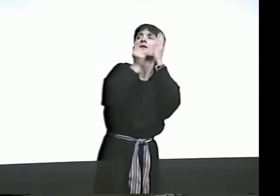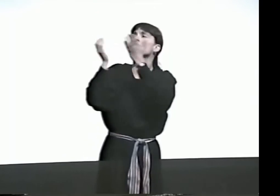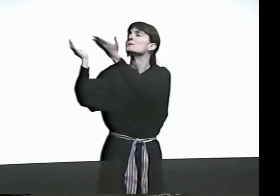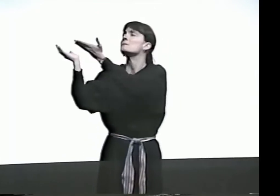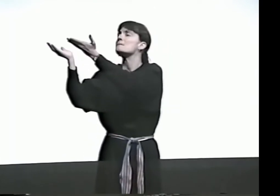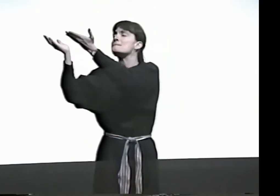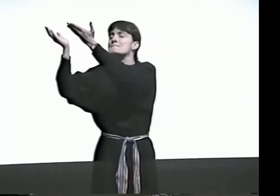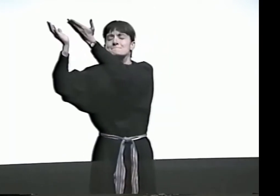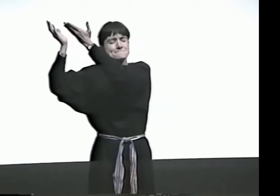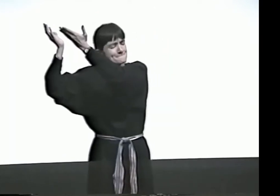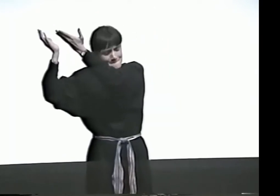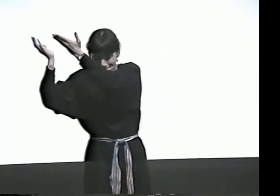THE FATHER.